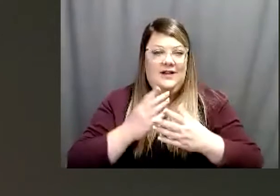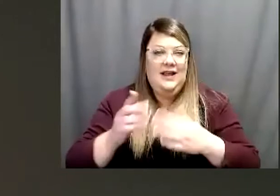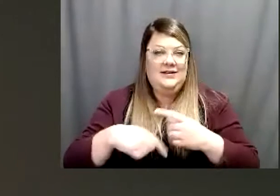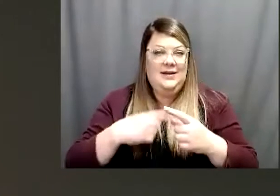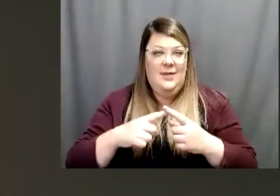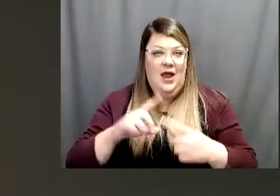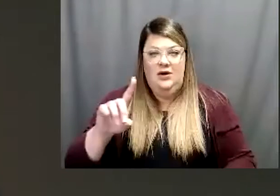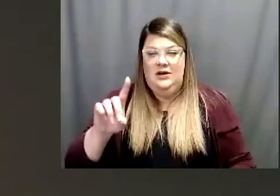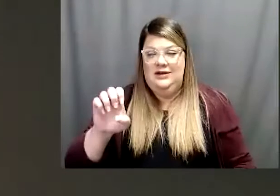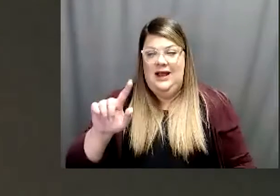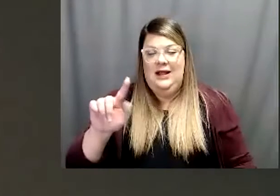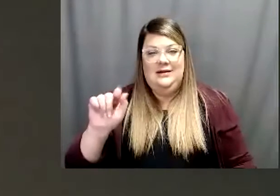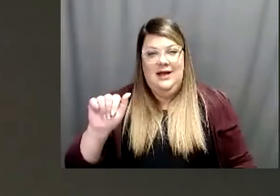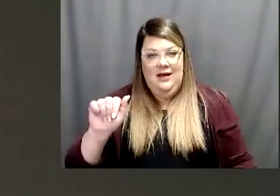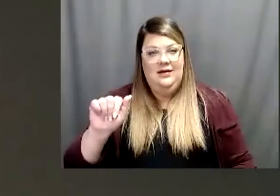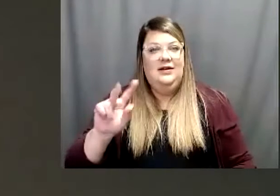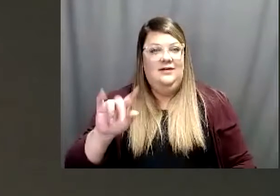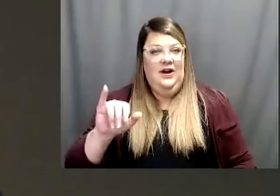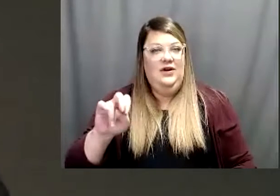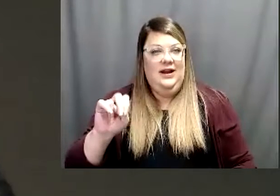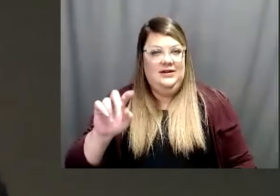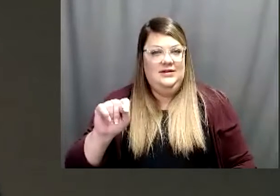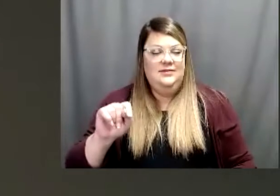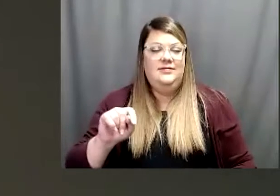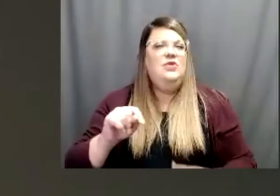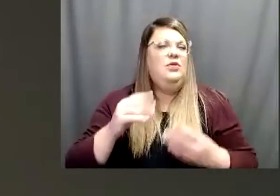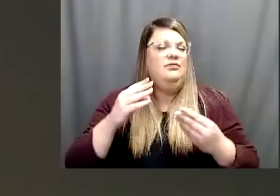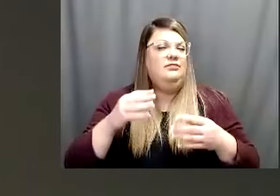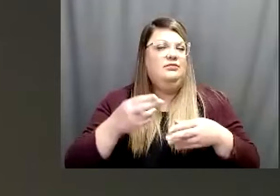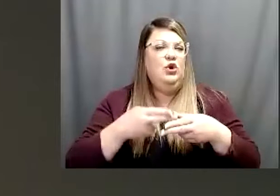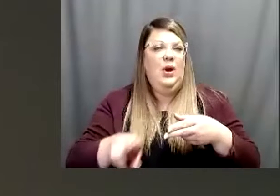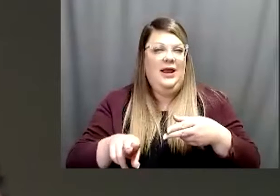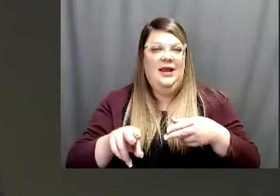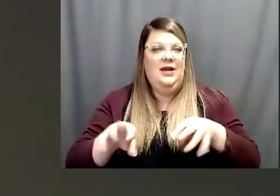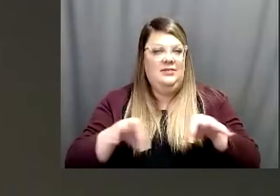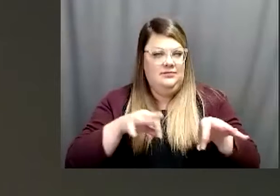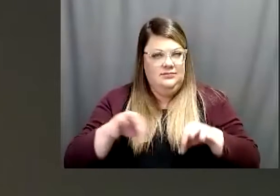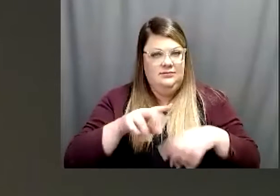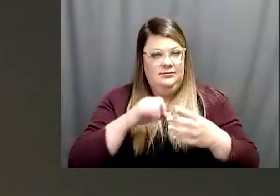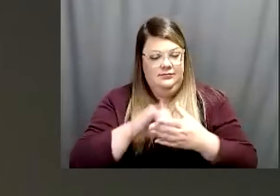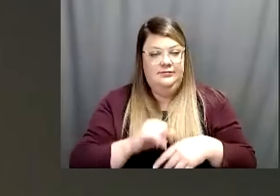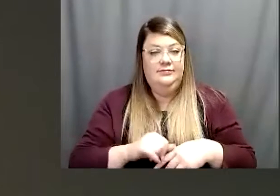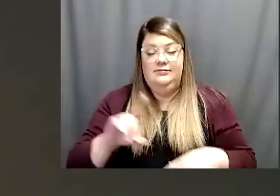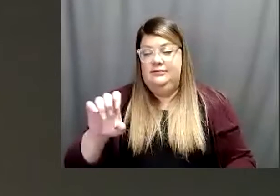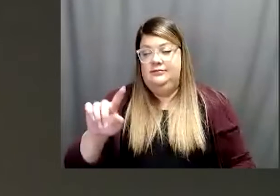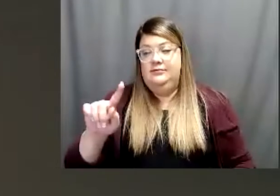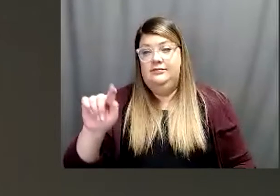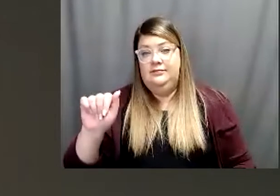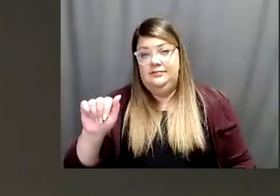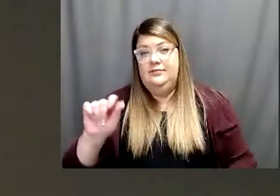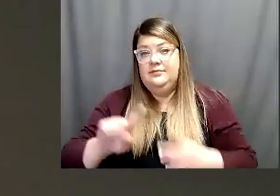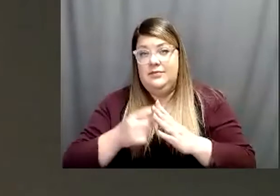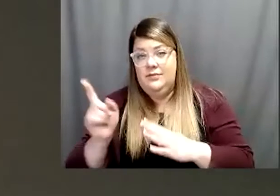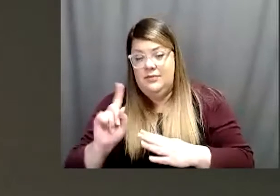you some quick information on what it is. So the delta variant actually originated in India. It was